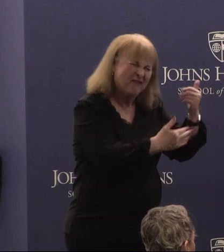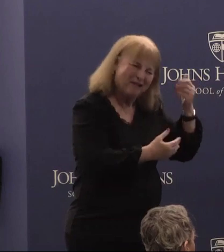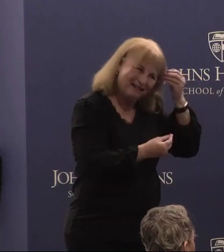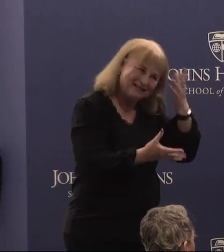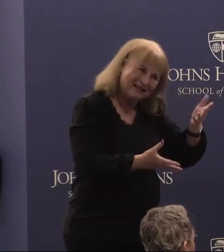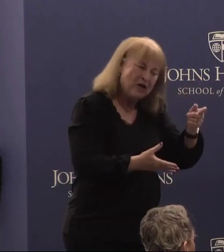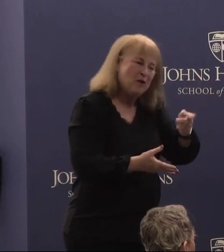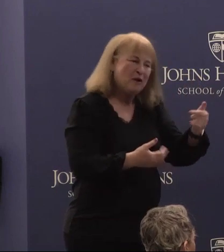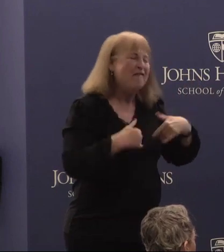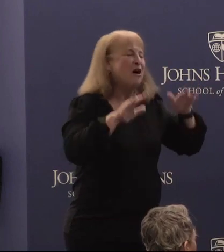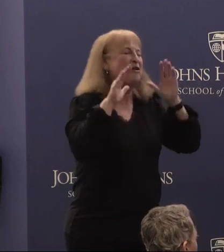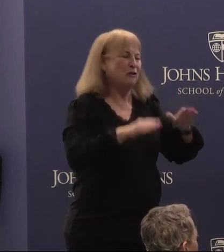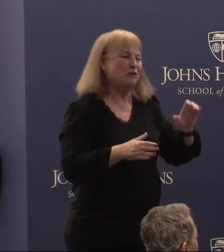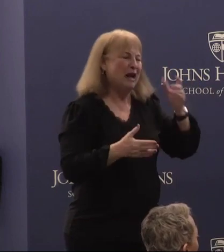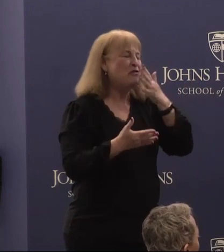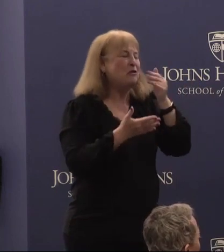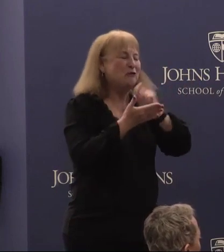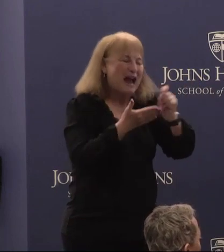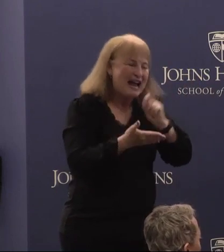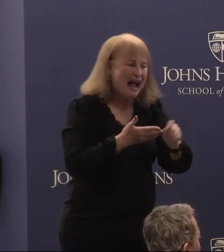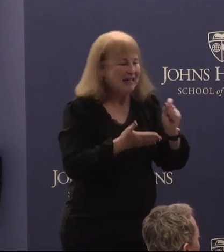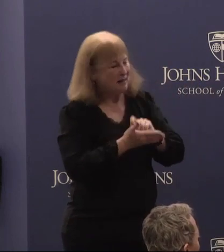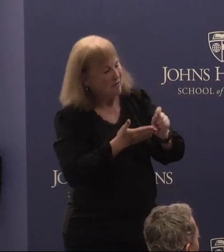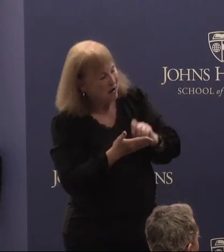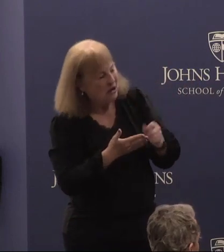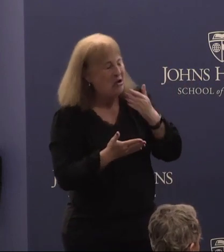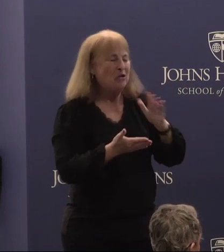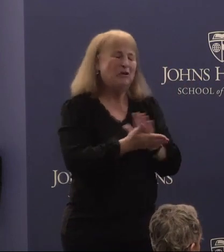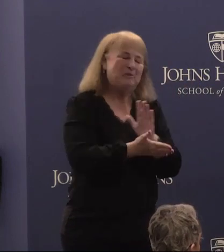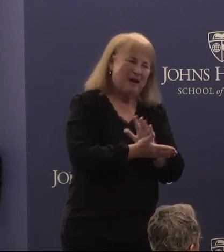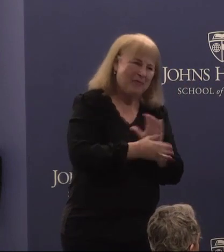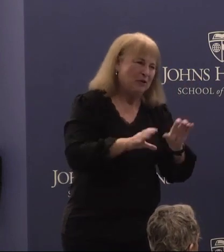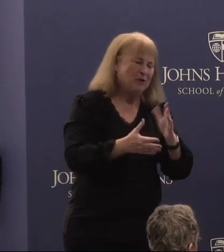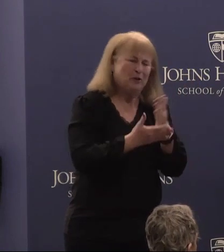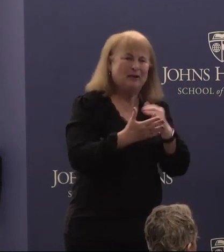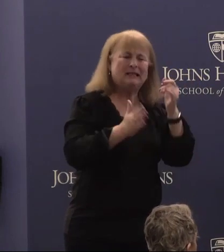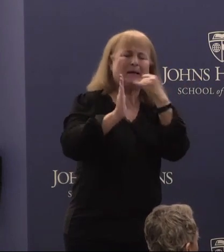got great crayons and markers and some good paper, and they're doing some sketching. Which